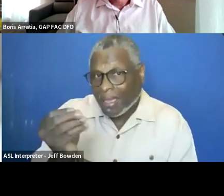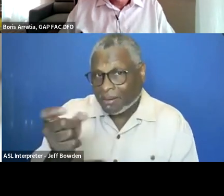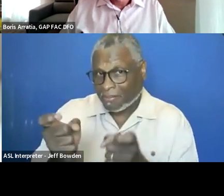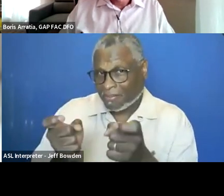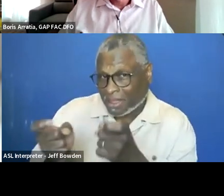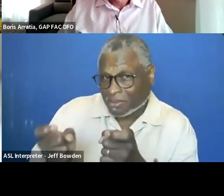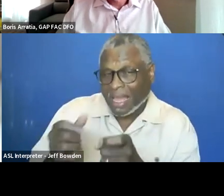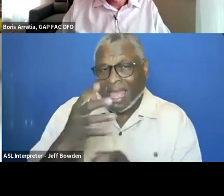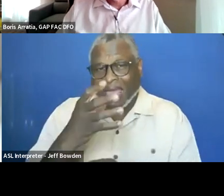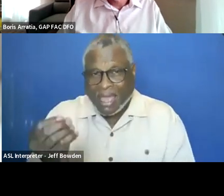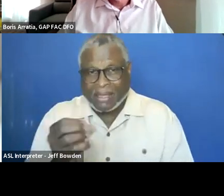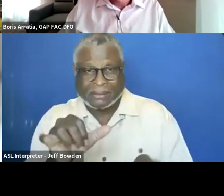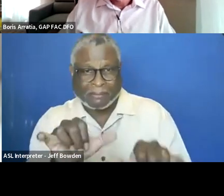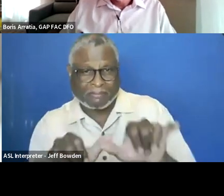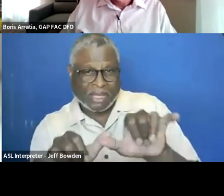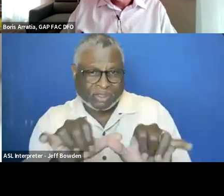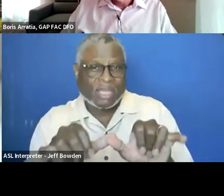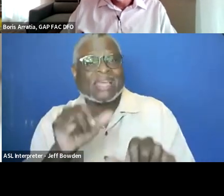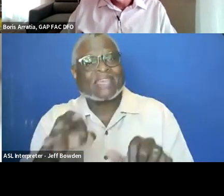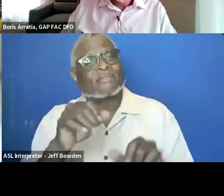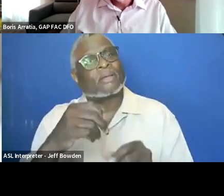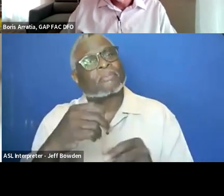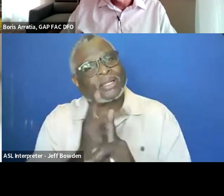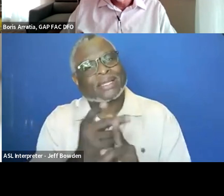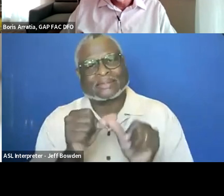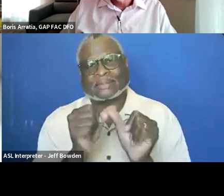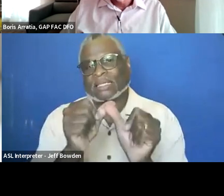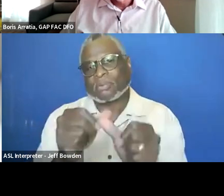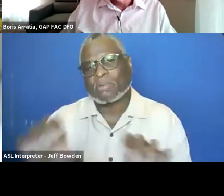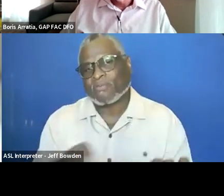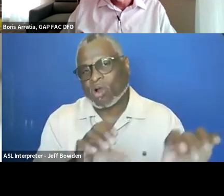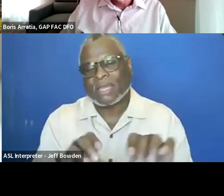and measuring your sustainability performance to really determine the extent